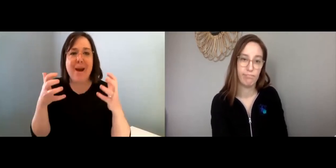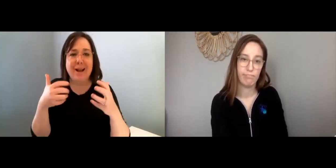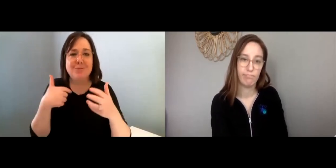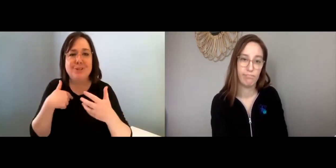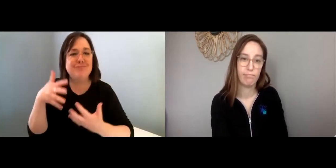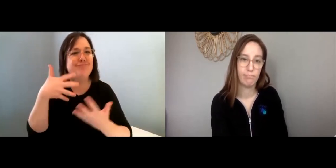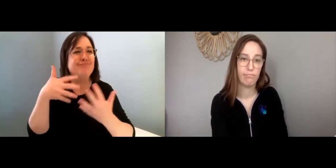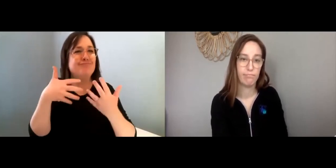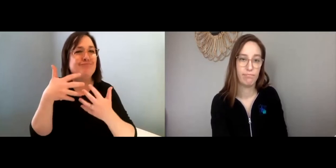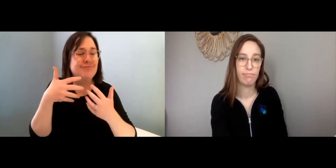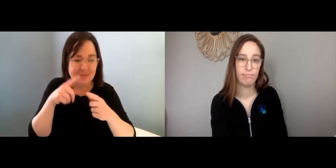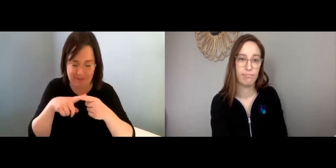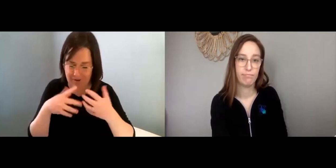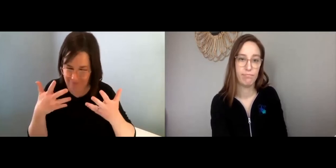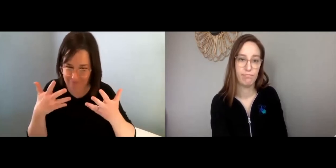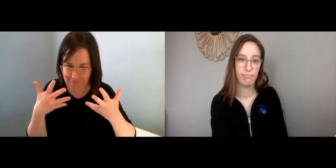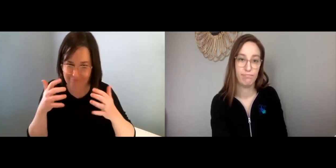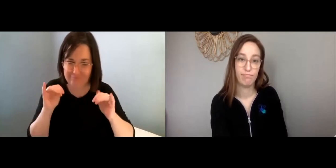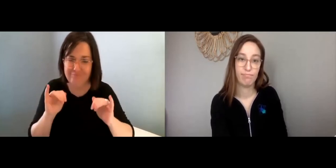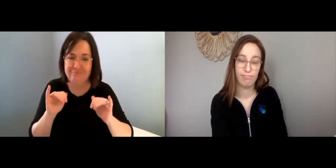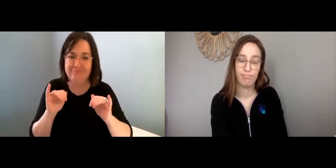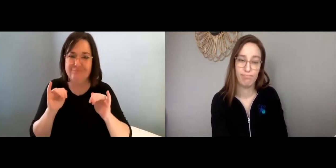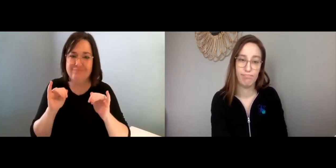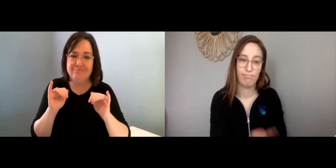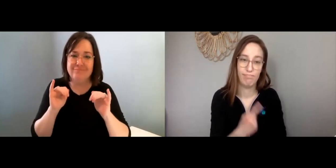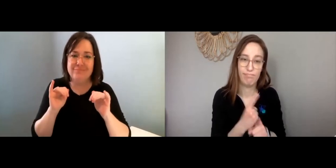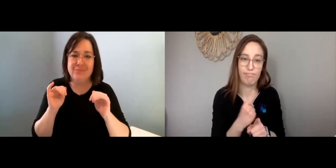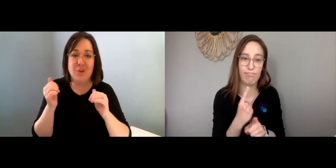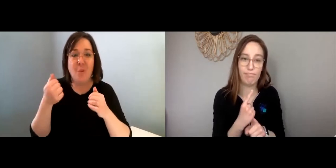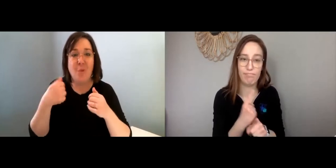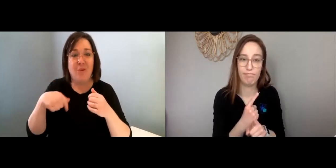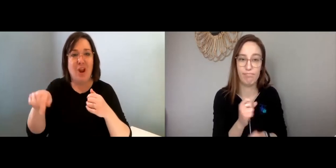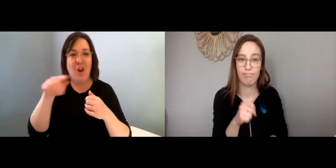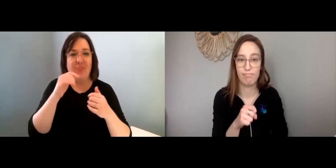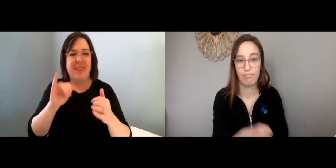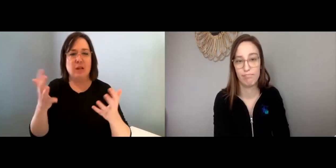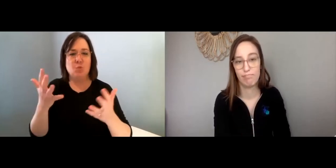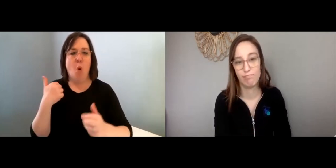I don’t think we realized how much we interacted with each other until we couldn’t.